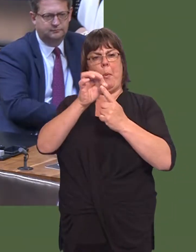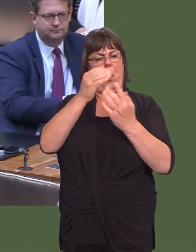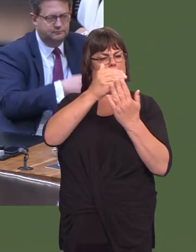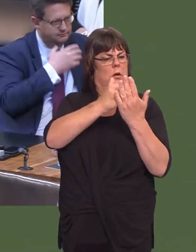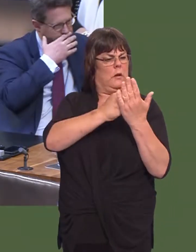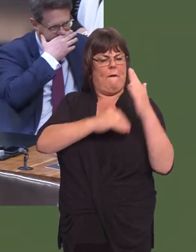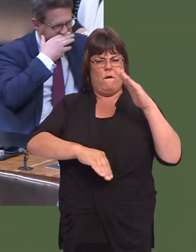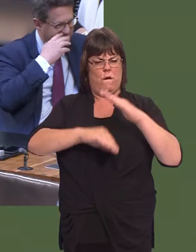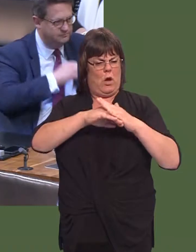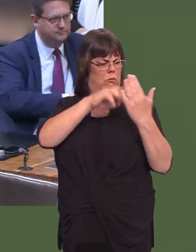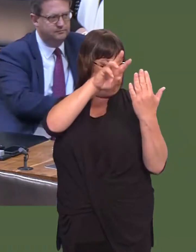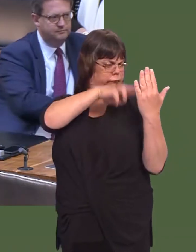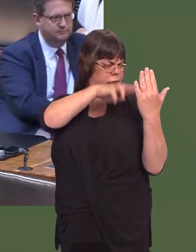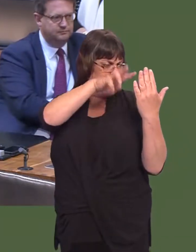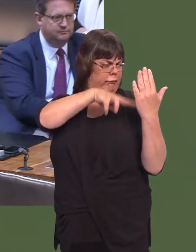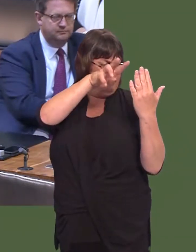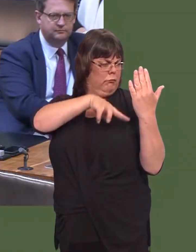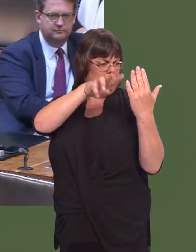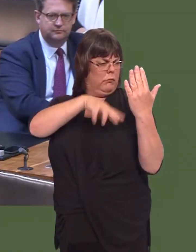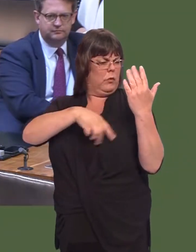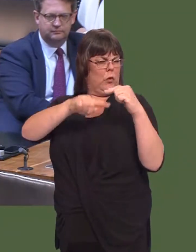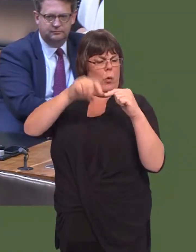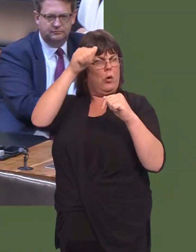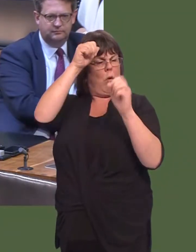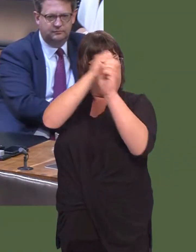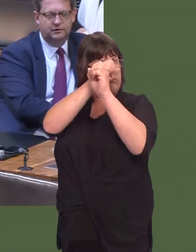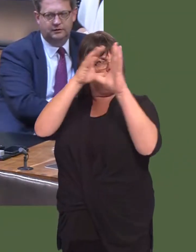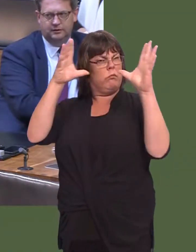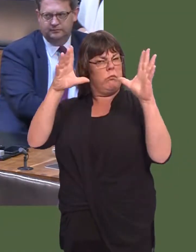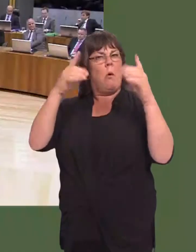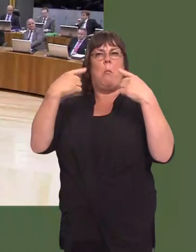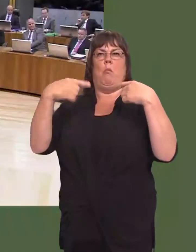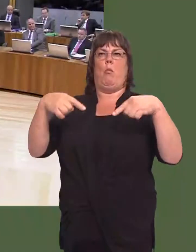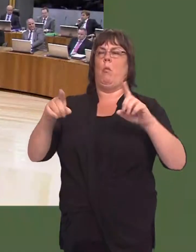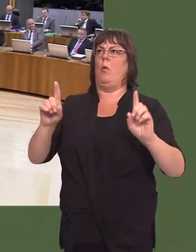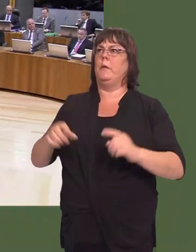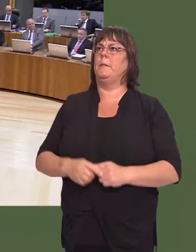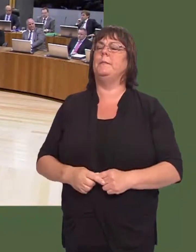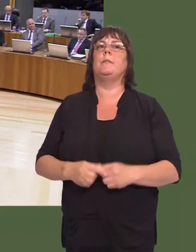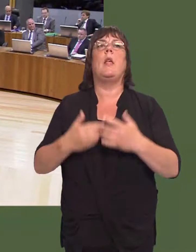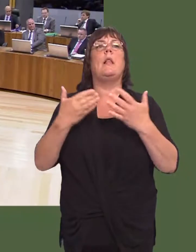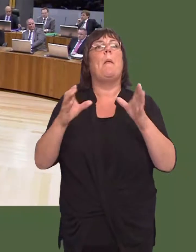of the proposal is done in order to provide reassurance for the future. Y Llywydd / The Llywydd: Cwestiynau nawr gan arweinwyr y pleidiau.